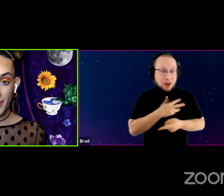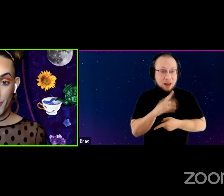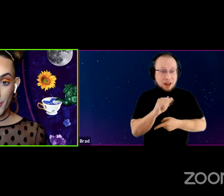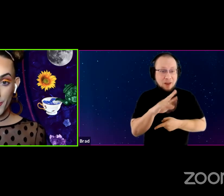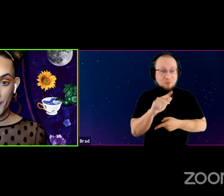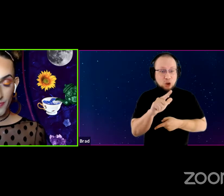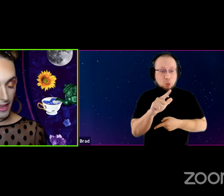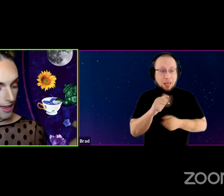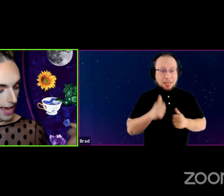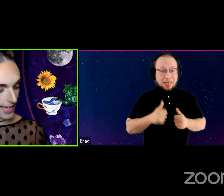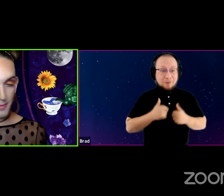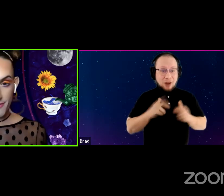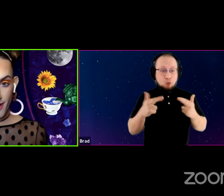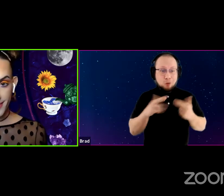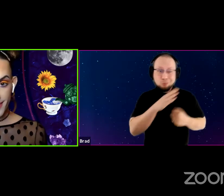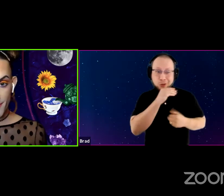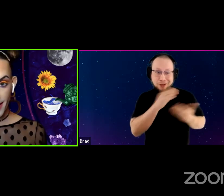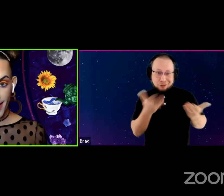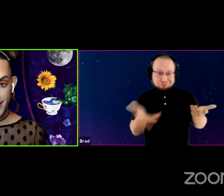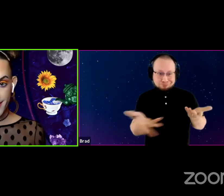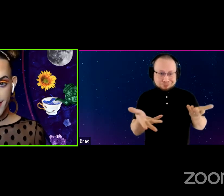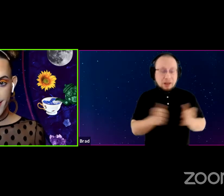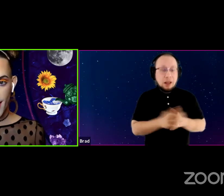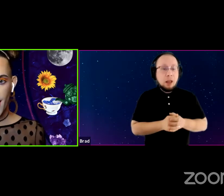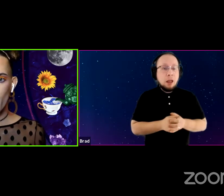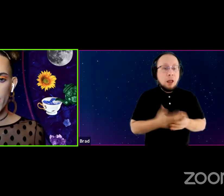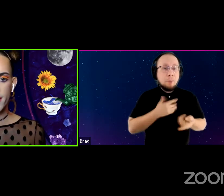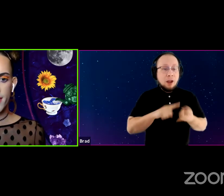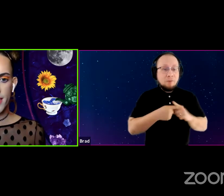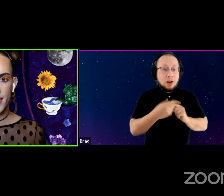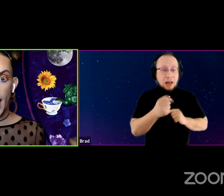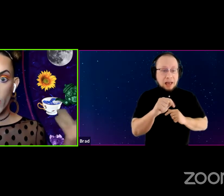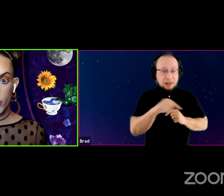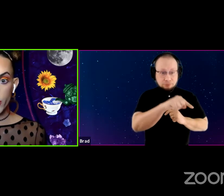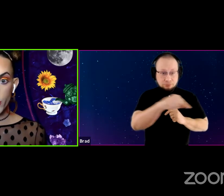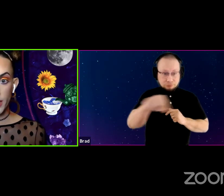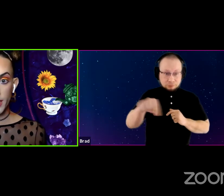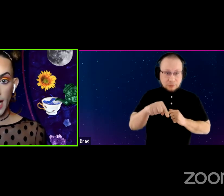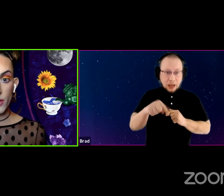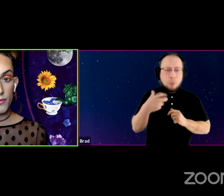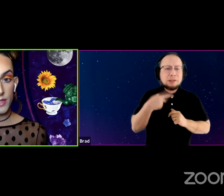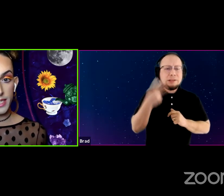As my friends and my guests I want to see how you're doing, how you're feeling today.